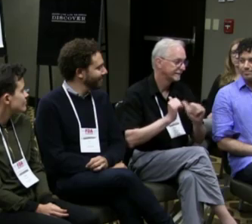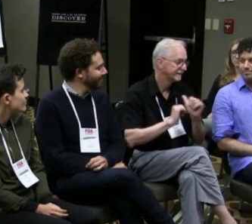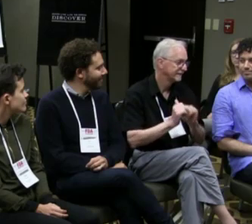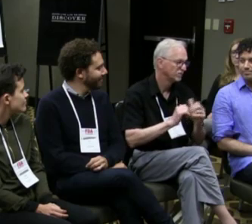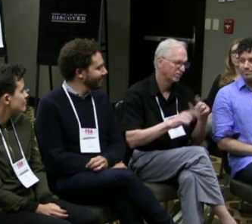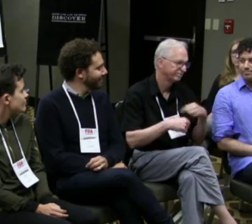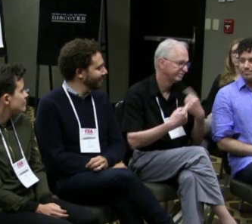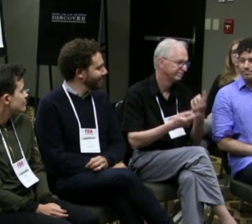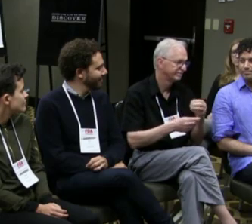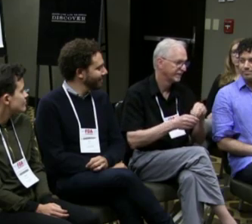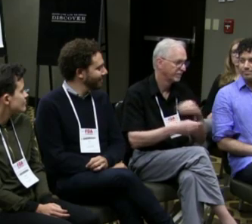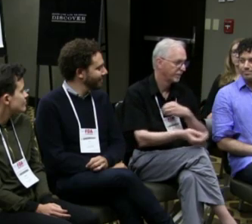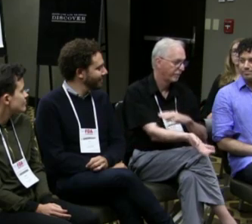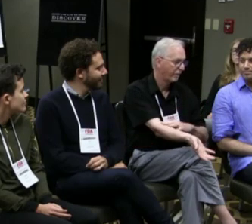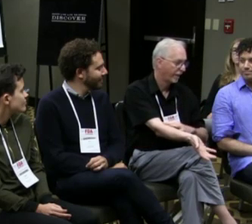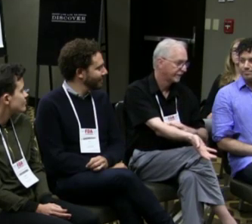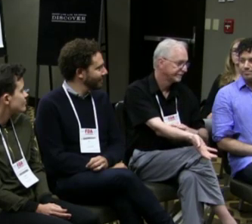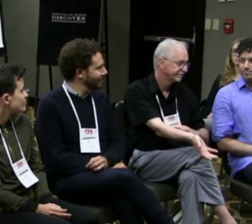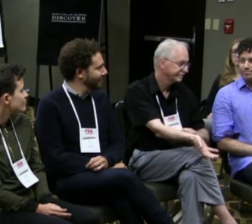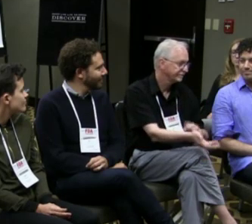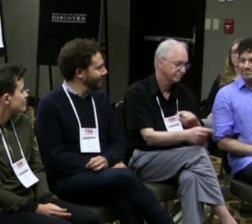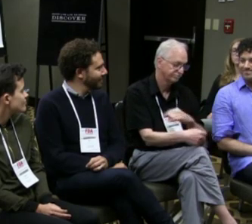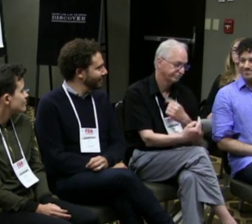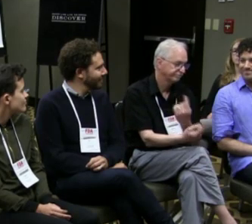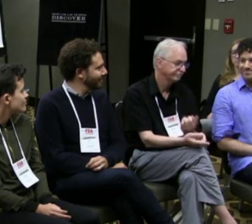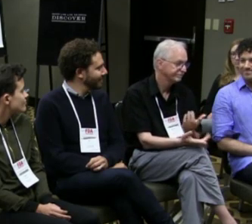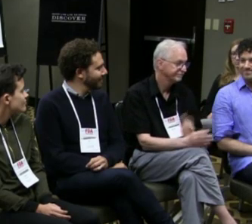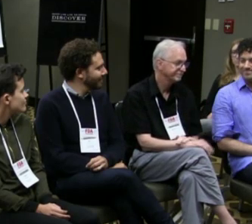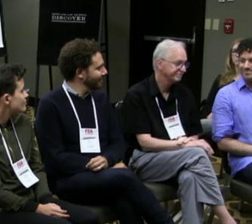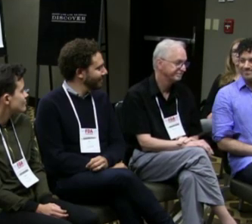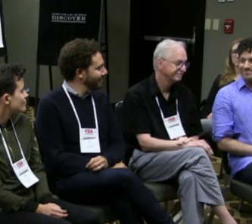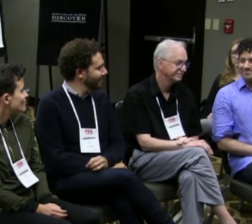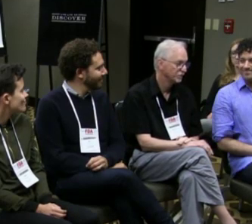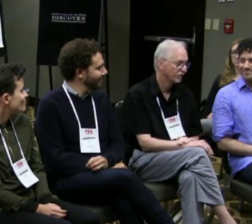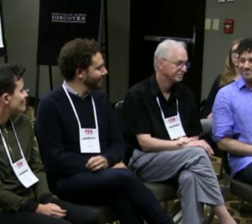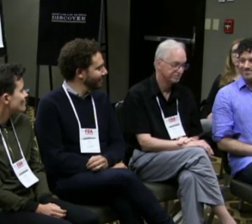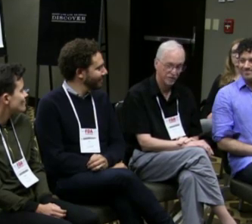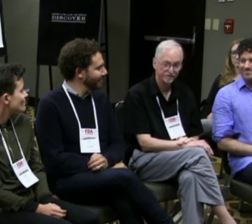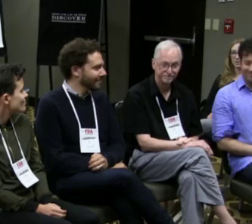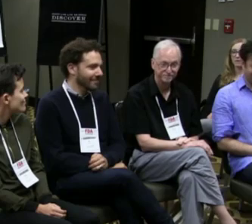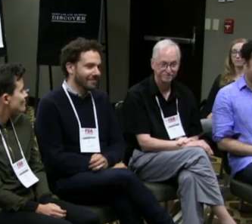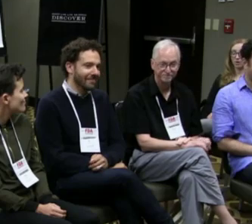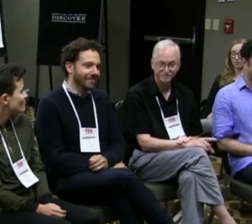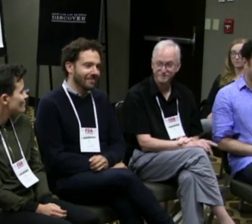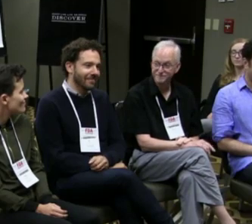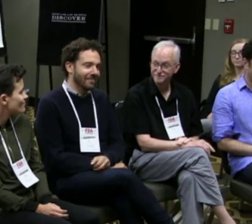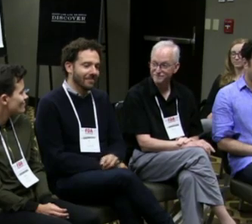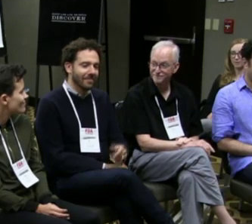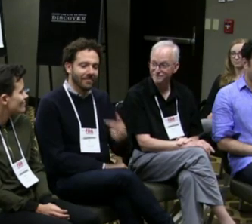And I started acting when I was 5 ½ years old and been in theater ever since.